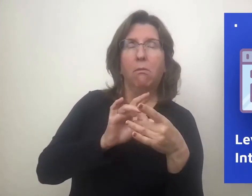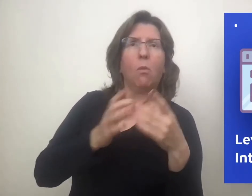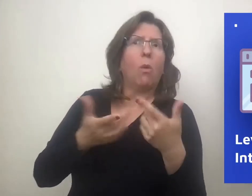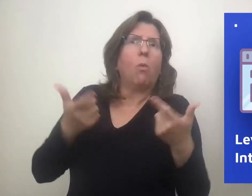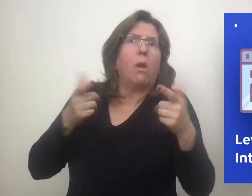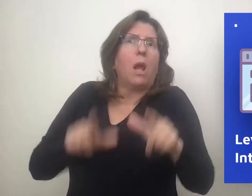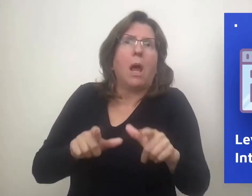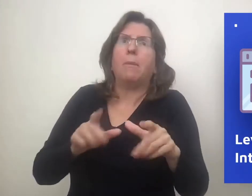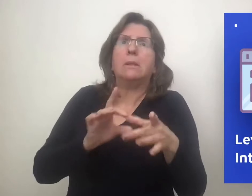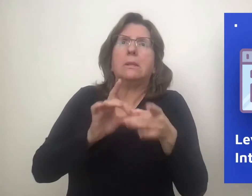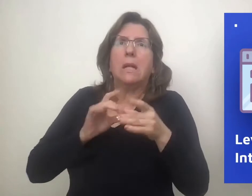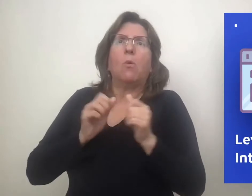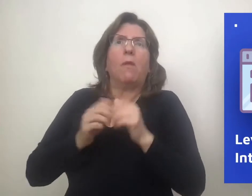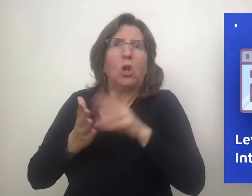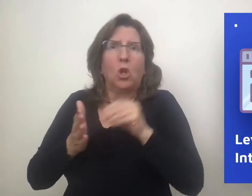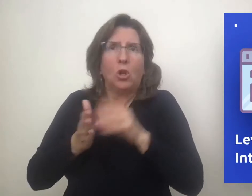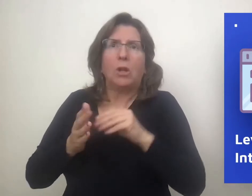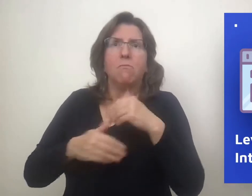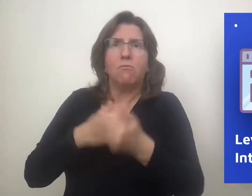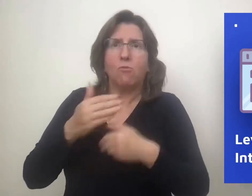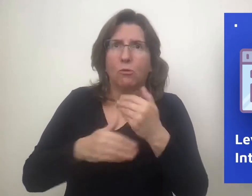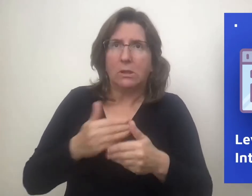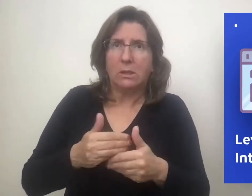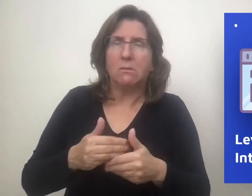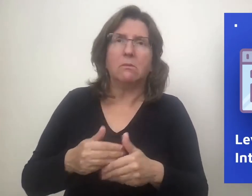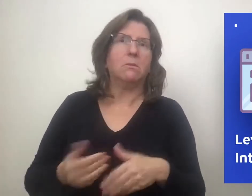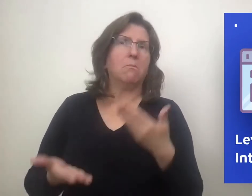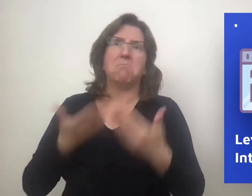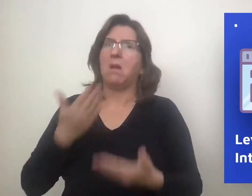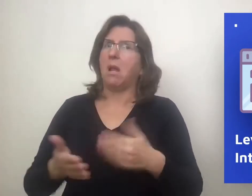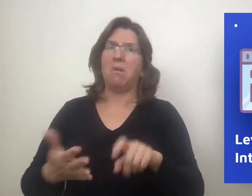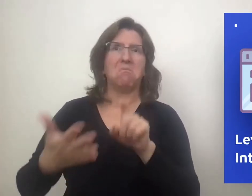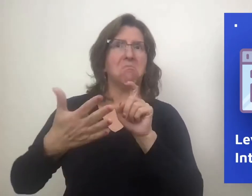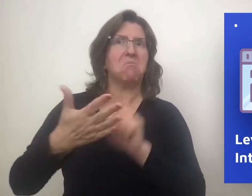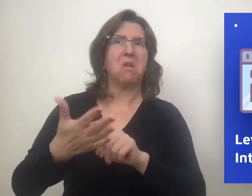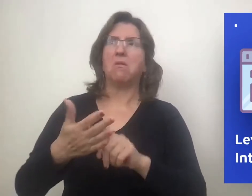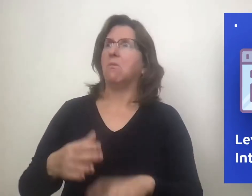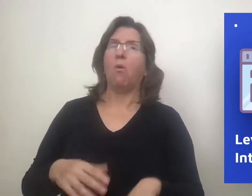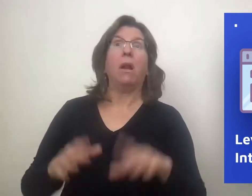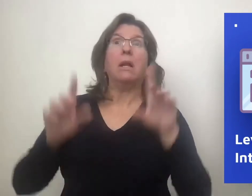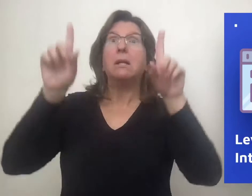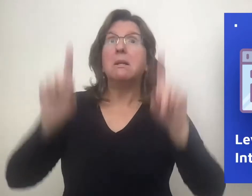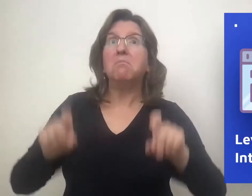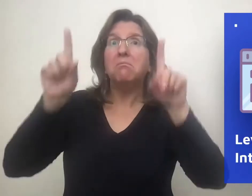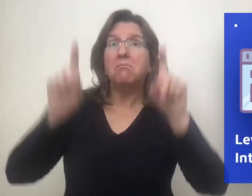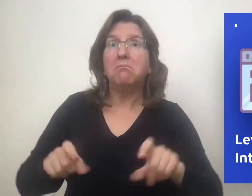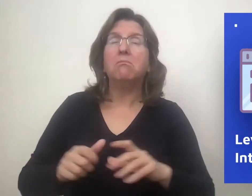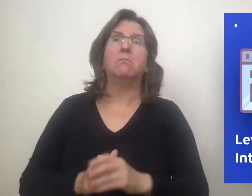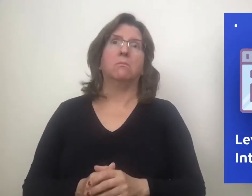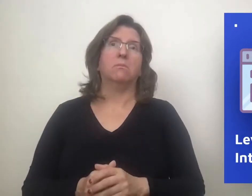To do something on the computer? Examples include: responding to questions on a quiz.